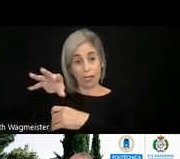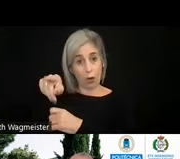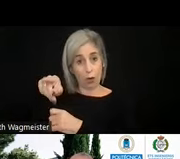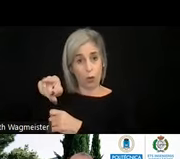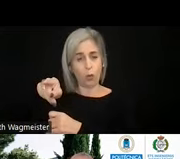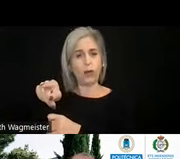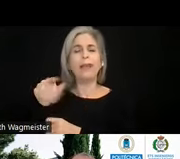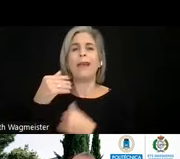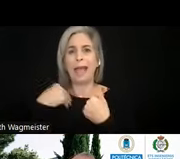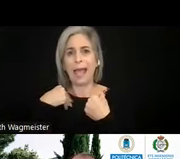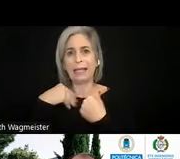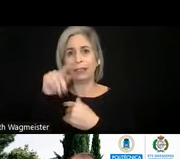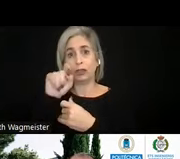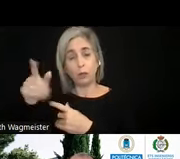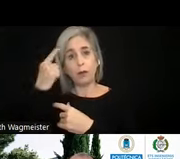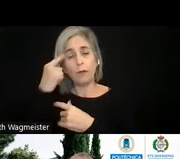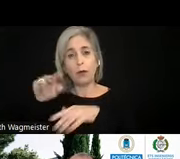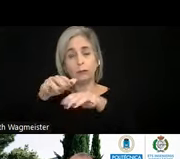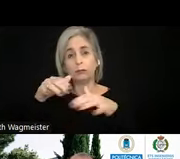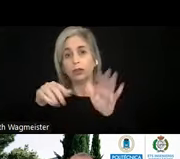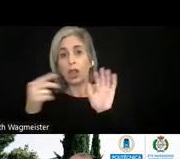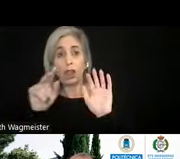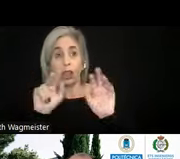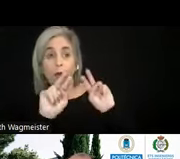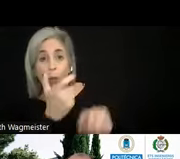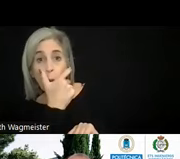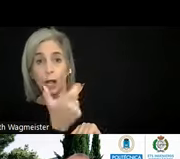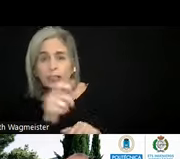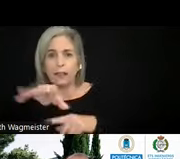has a tool for playing the videos, and the video has captions, then,